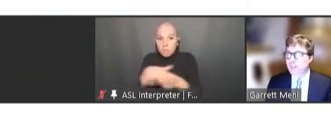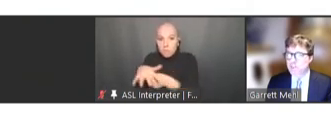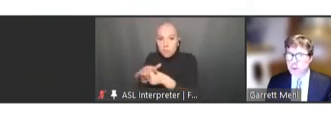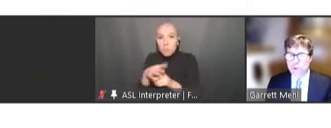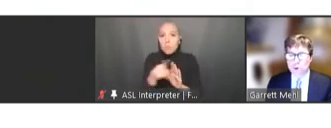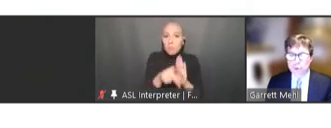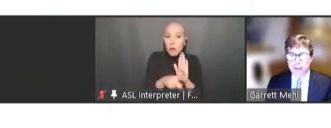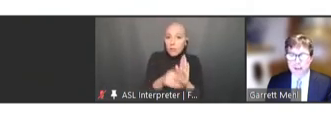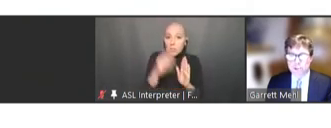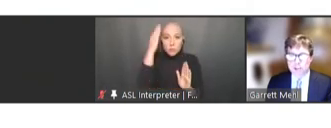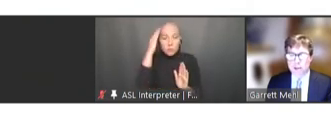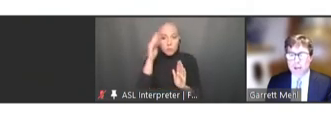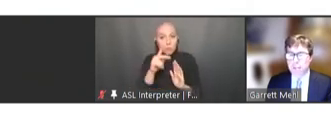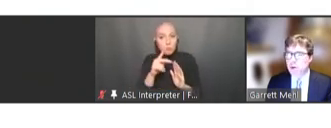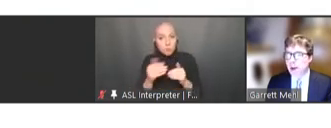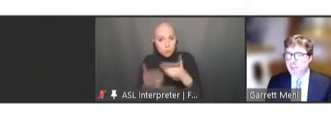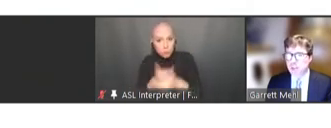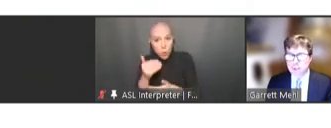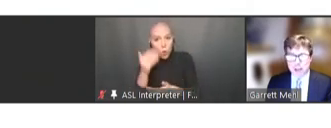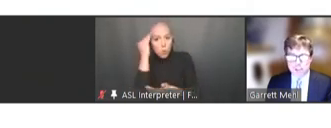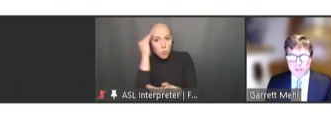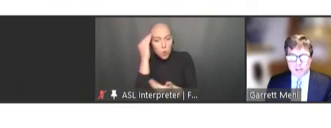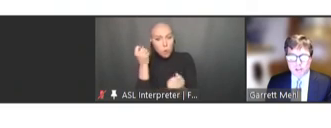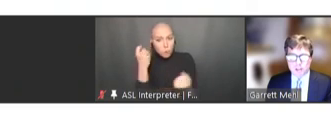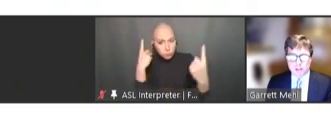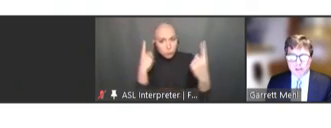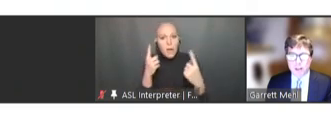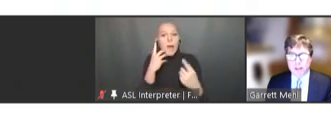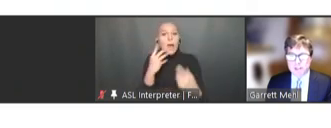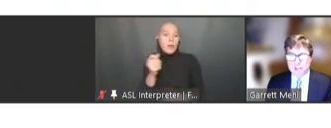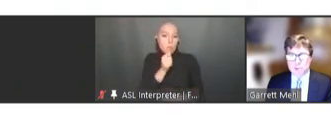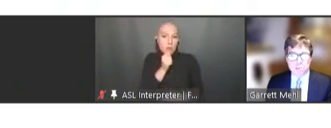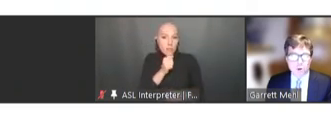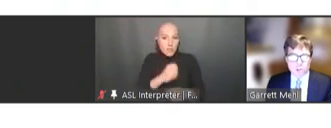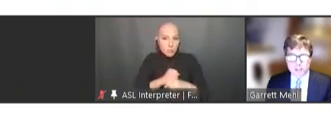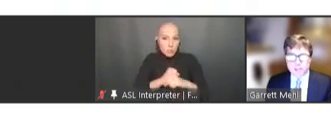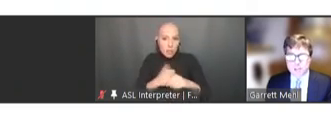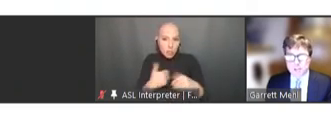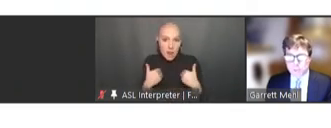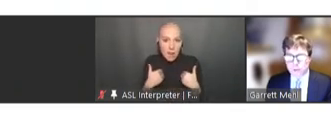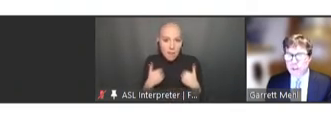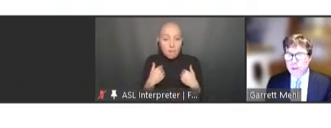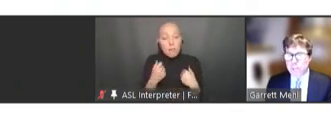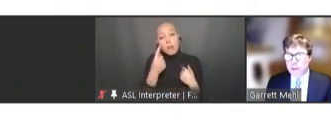mutual recognition and privacy protection. This is an approach consistent with what the European